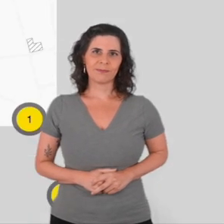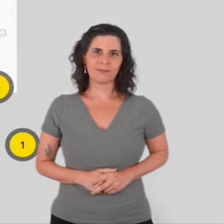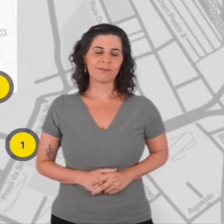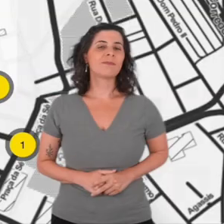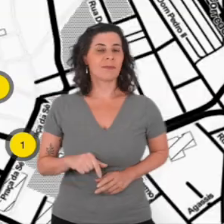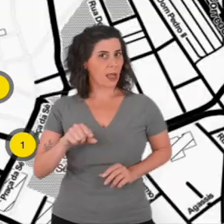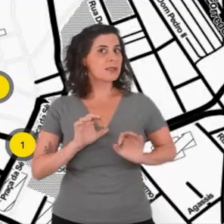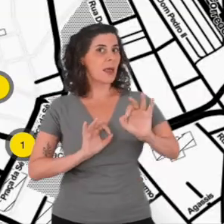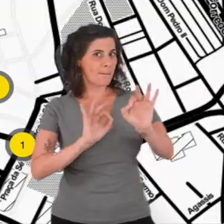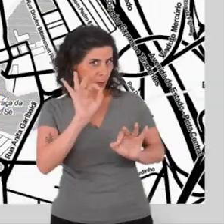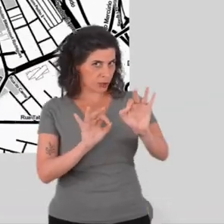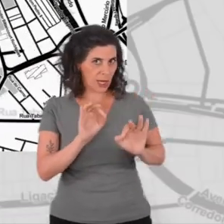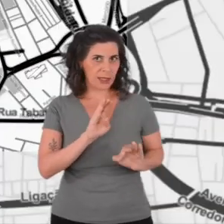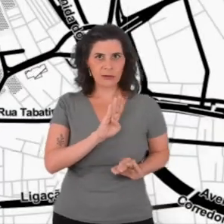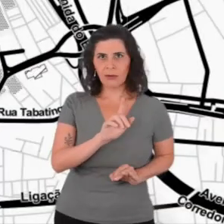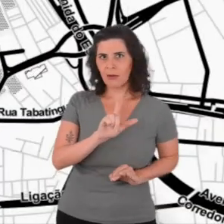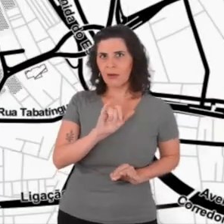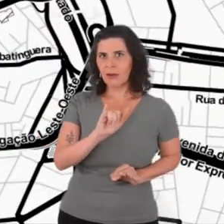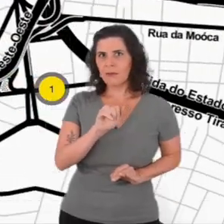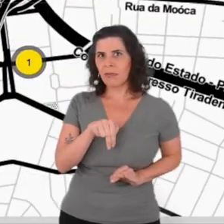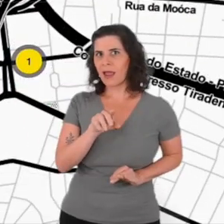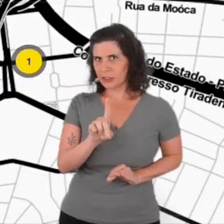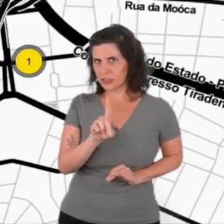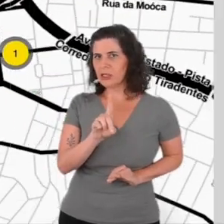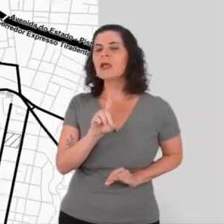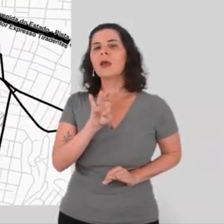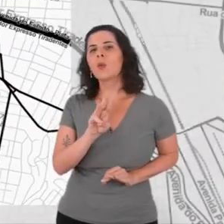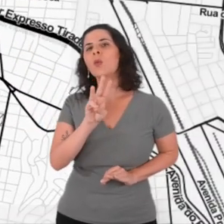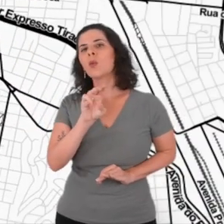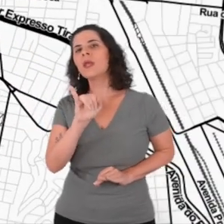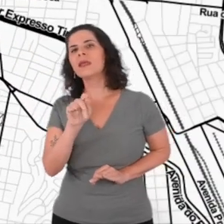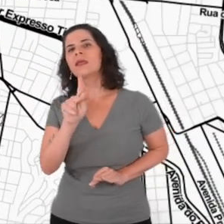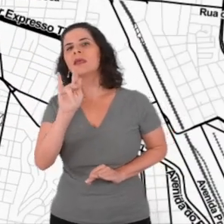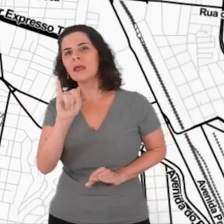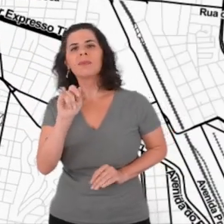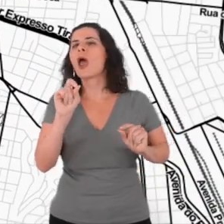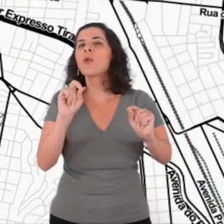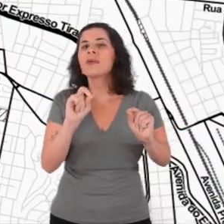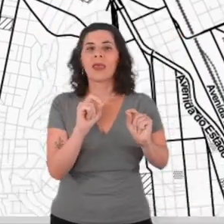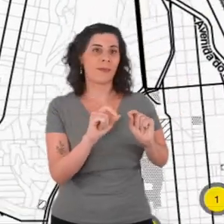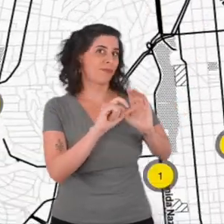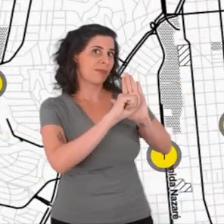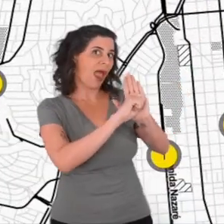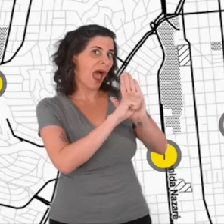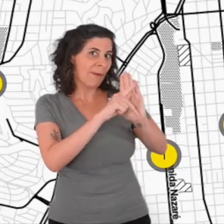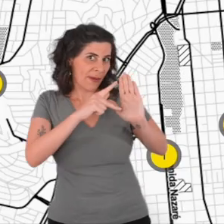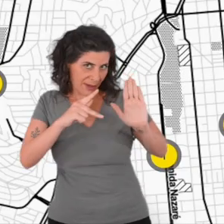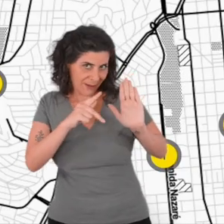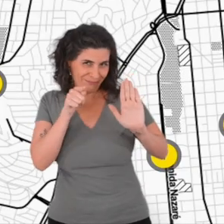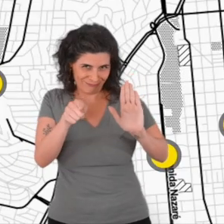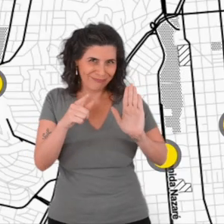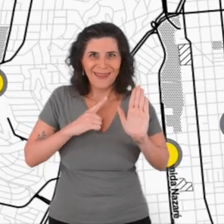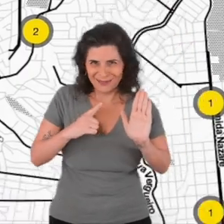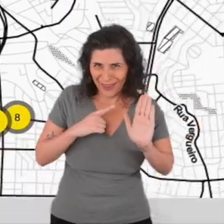The blind.wiki project consists of this application that you have,